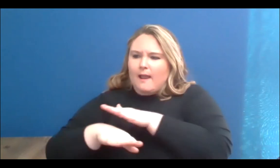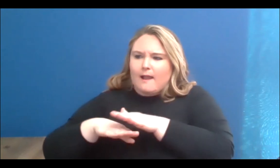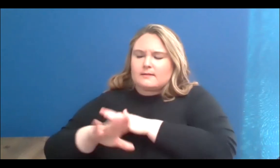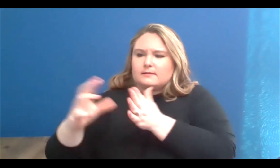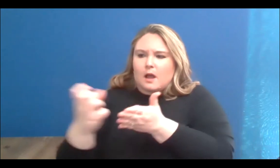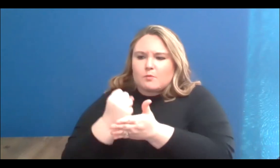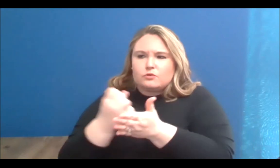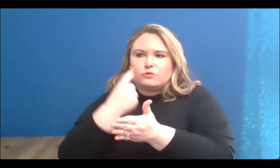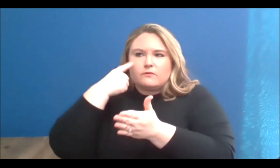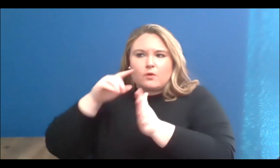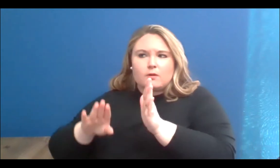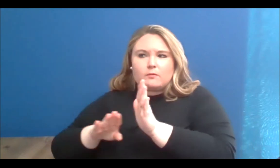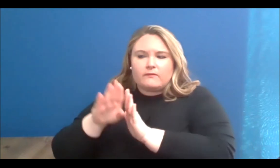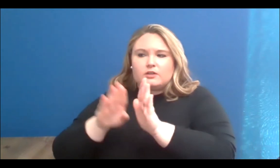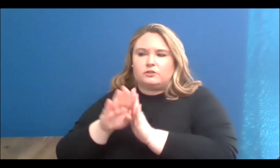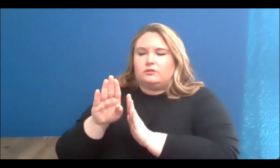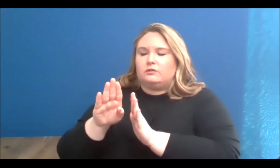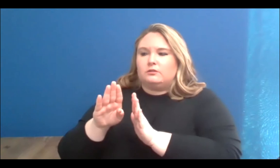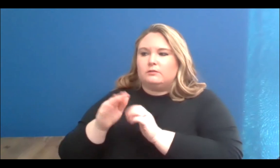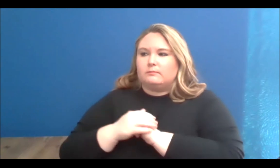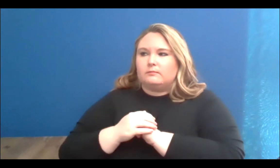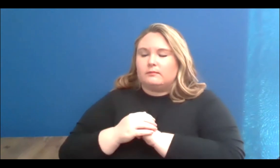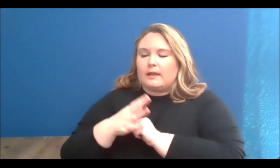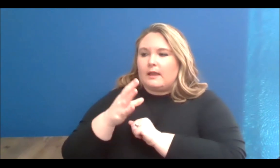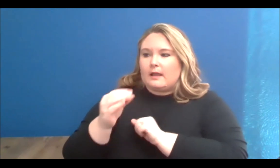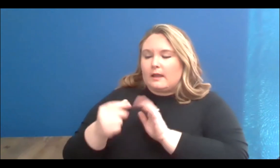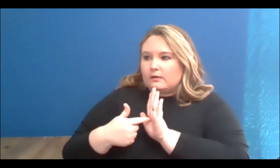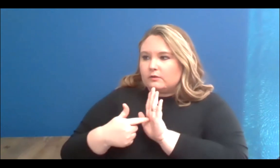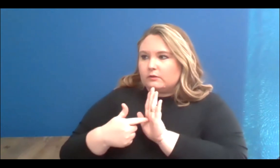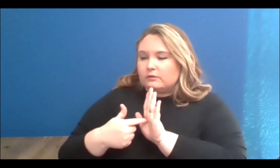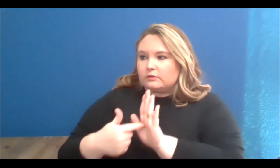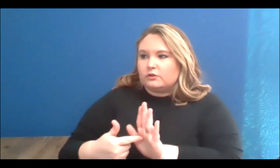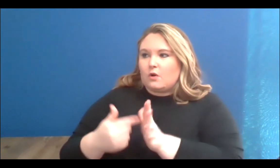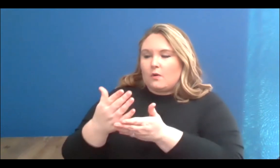and to engage communities meaningfully and actively in hands-on, high-quality